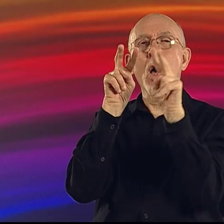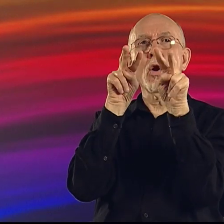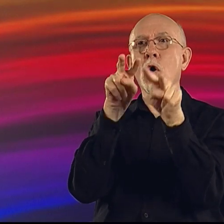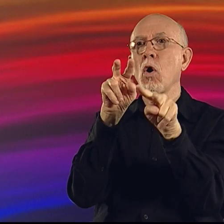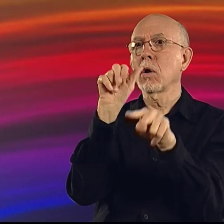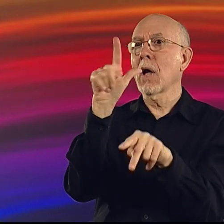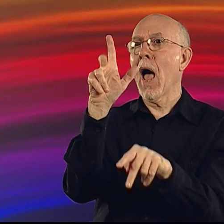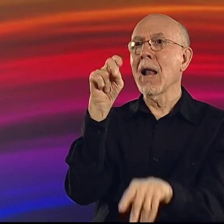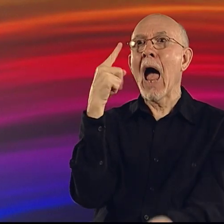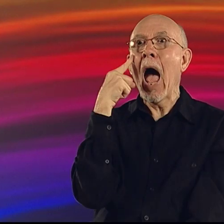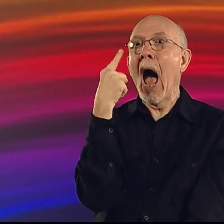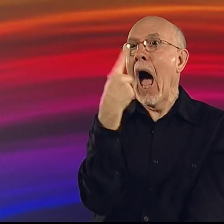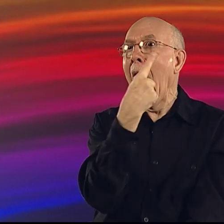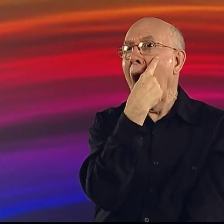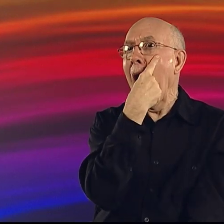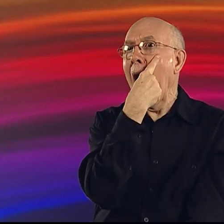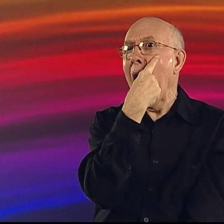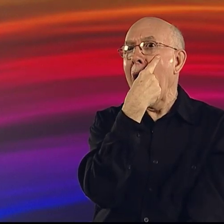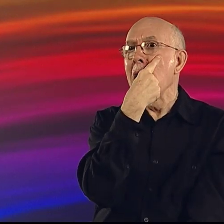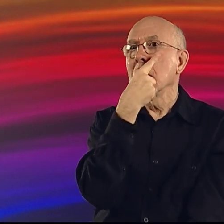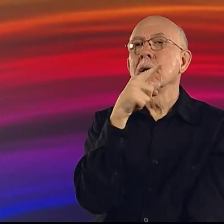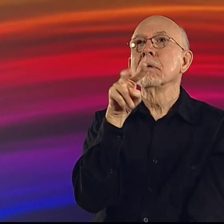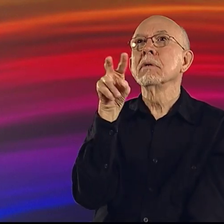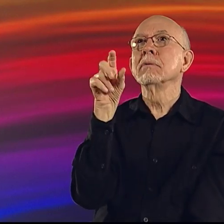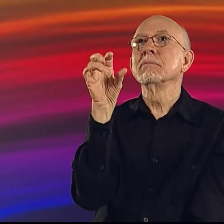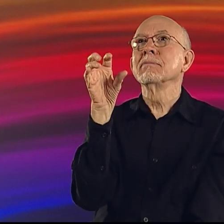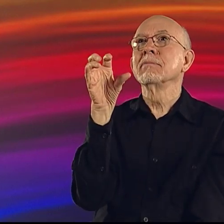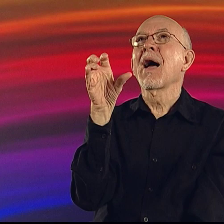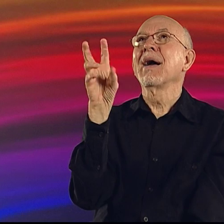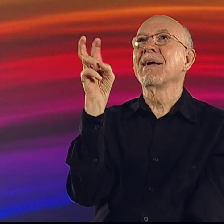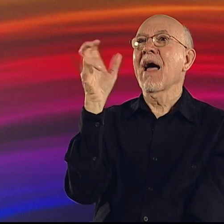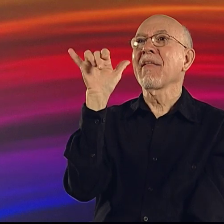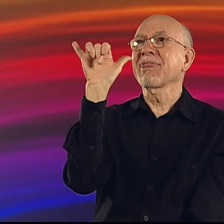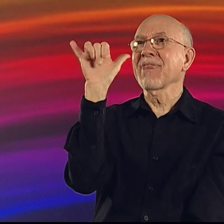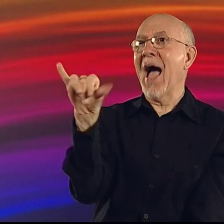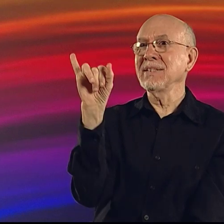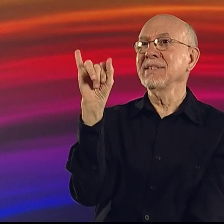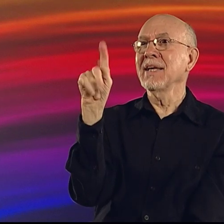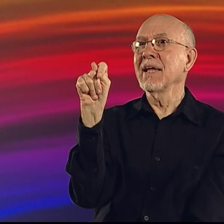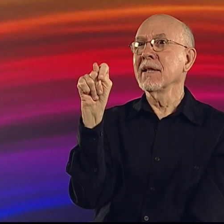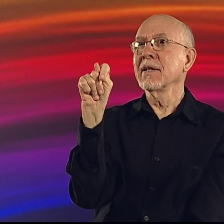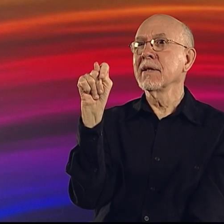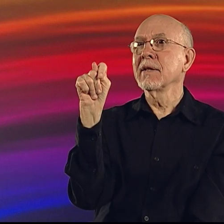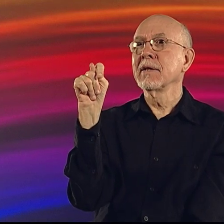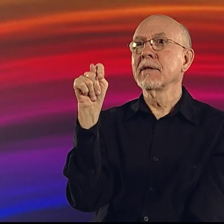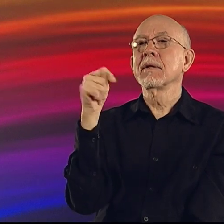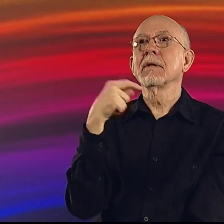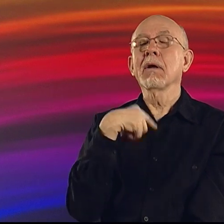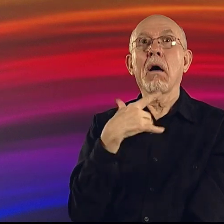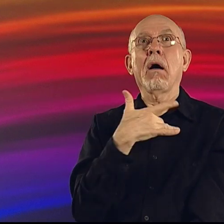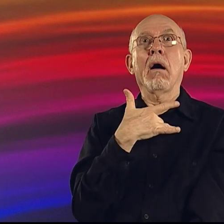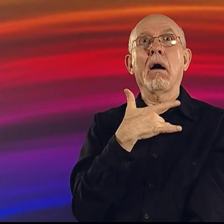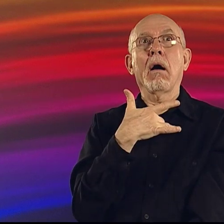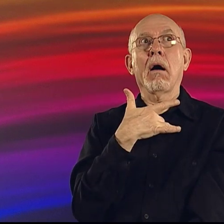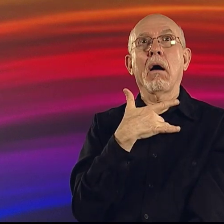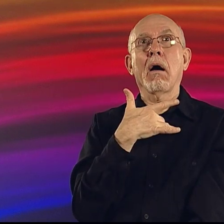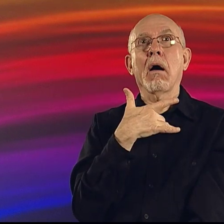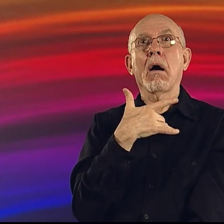At that moment, I looked at Allen's eyes and he said, "That's it!" It really hit me.